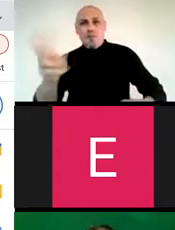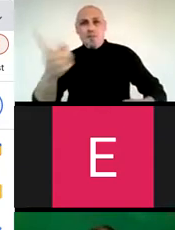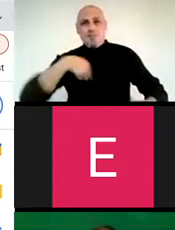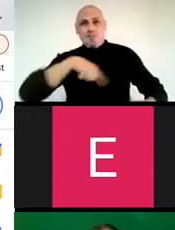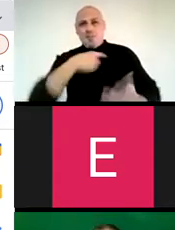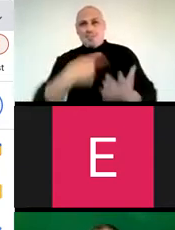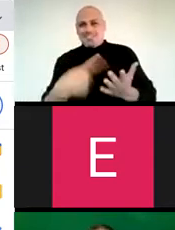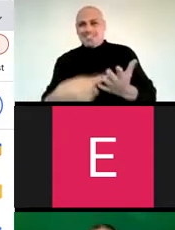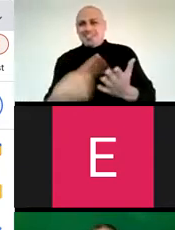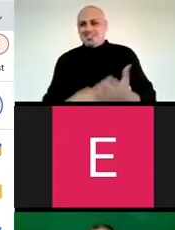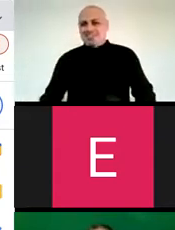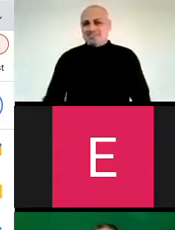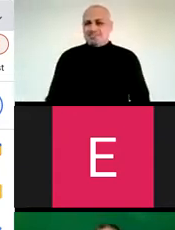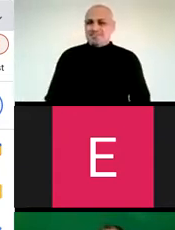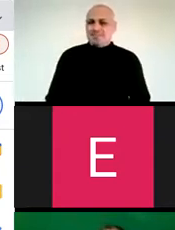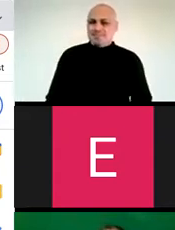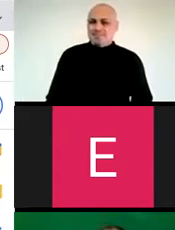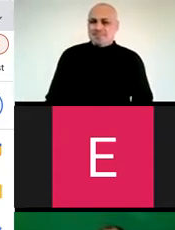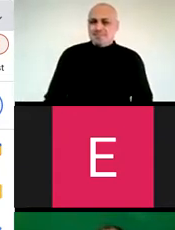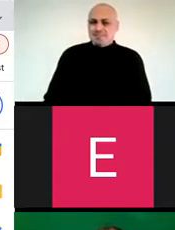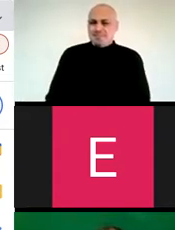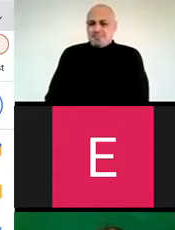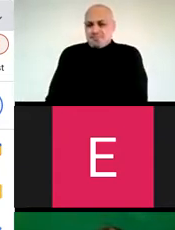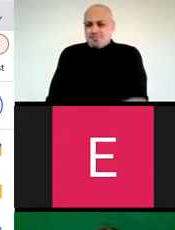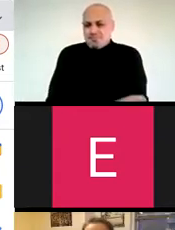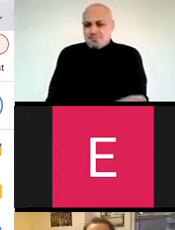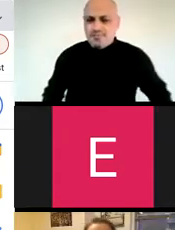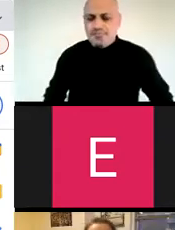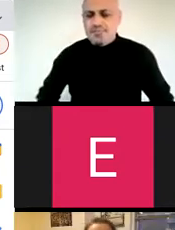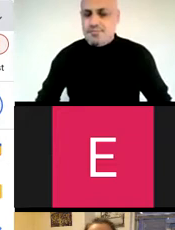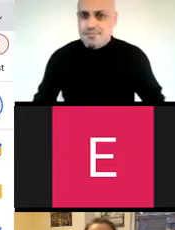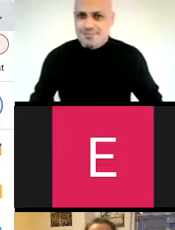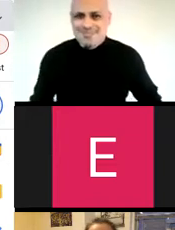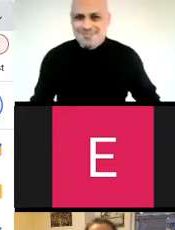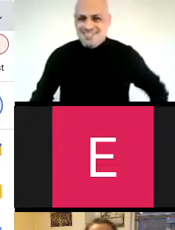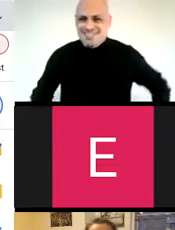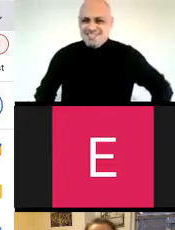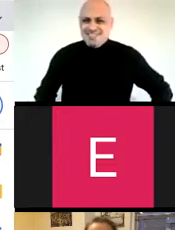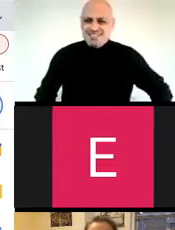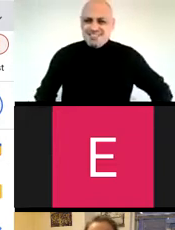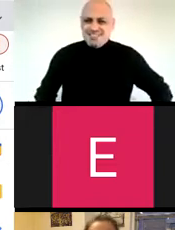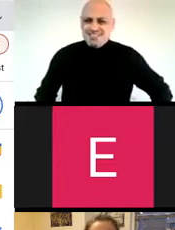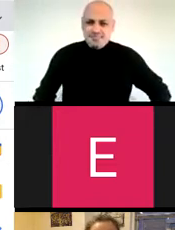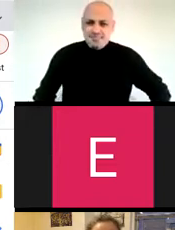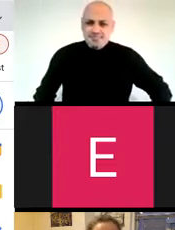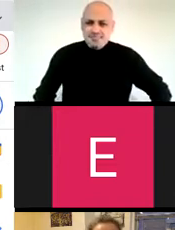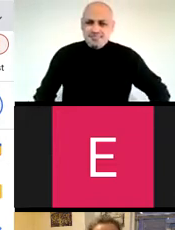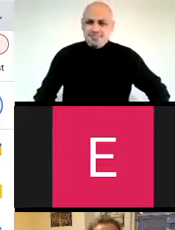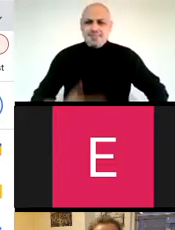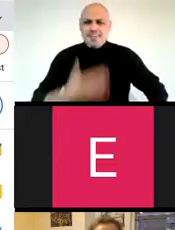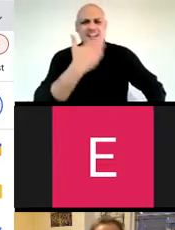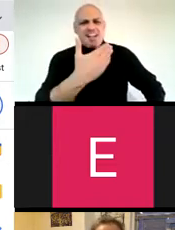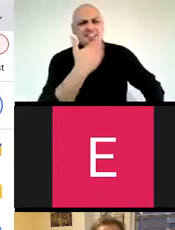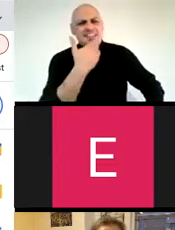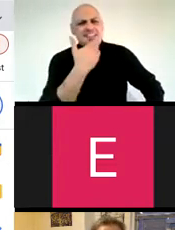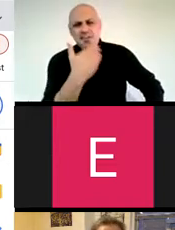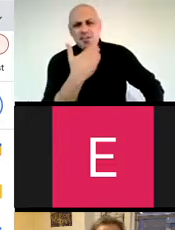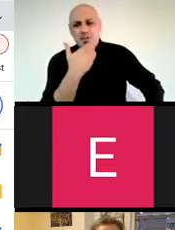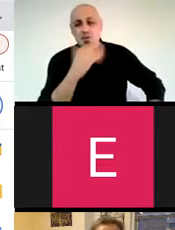allowing me to be brave. I look forward to our discussion and time with our panelists.